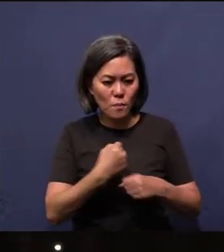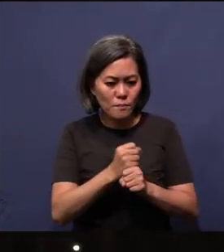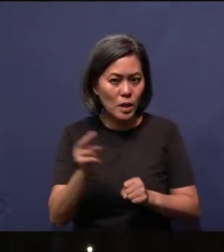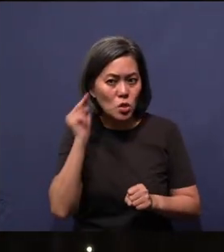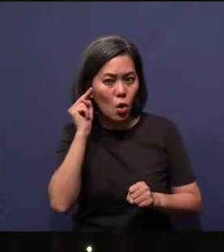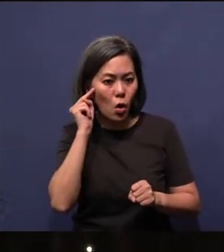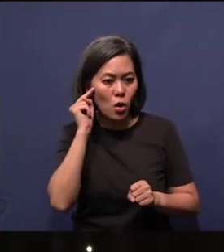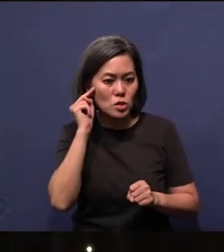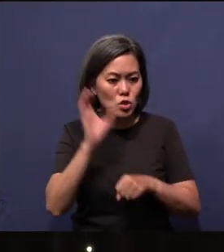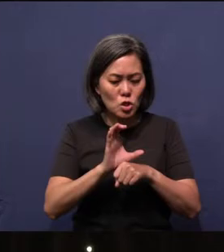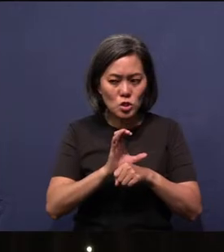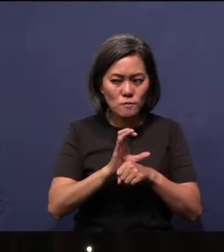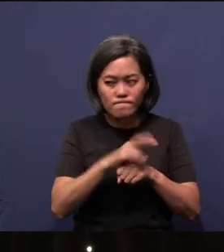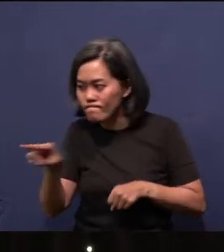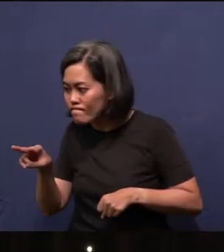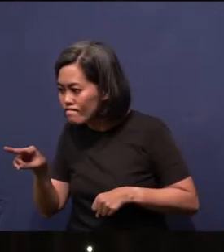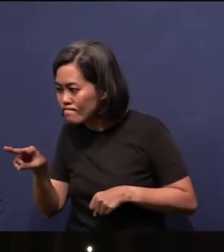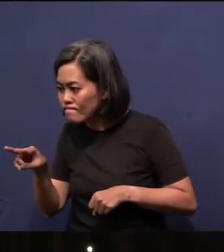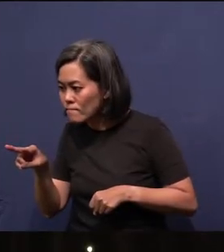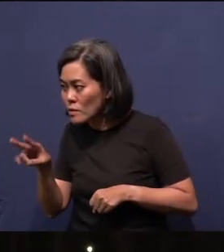just glare at you and you’d will just dissolve in thin air.